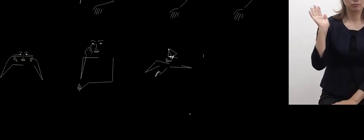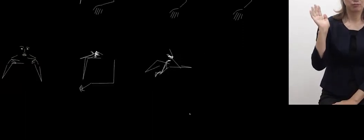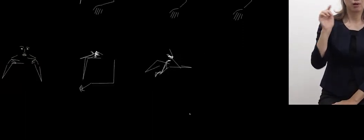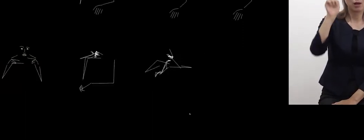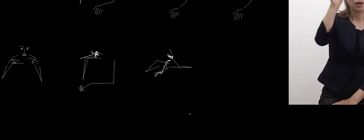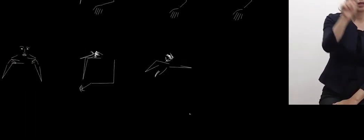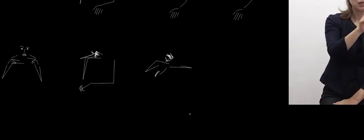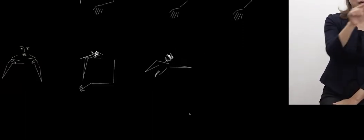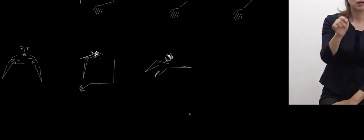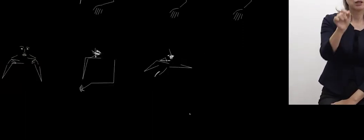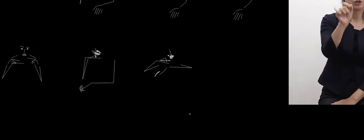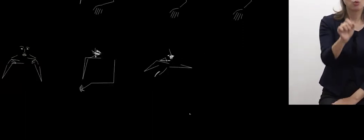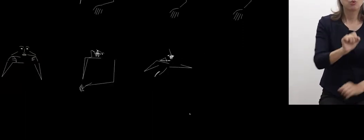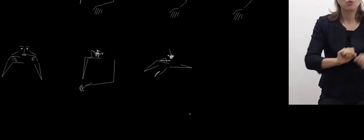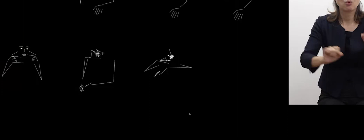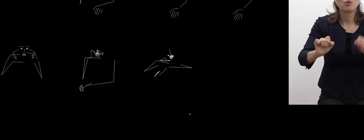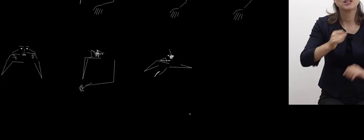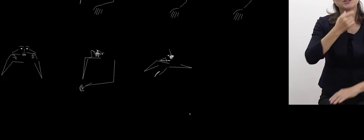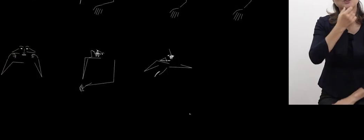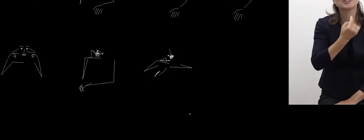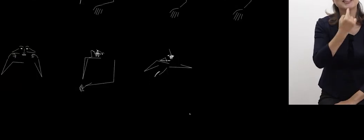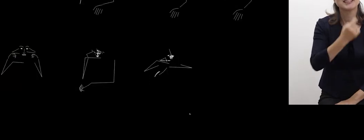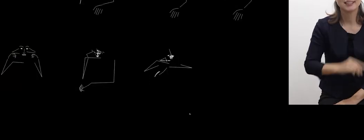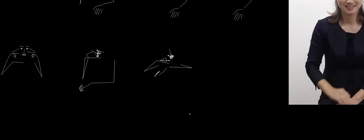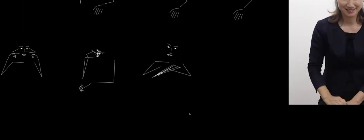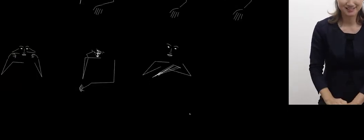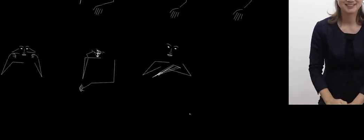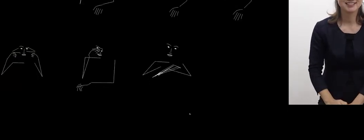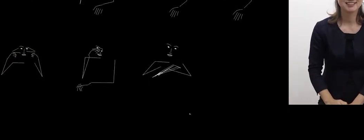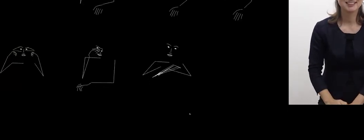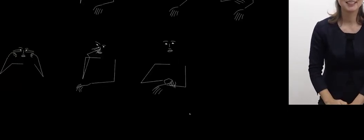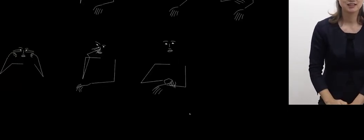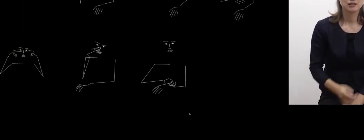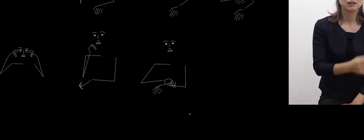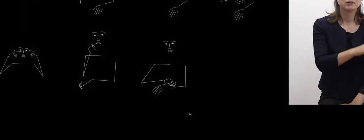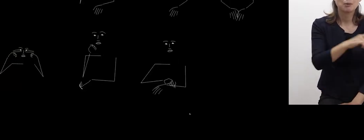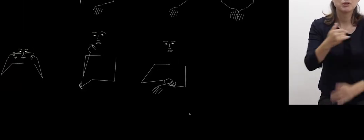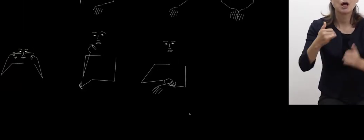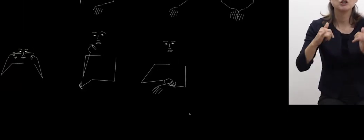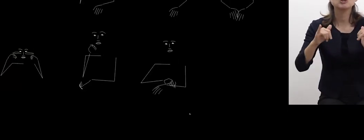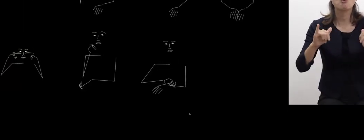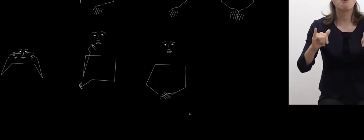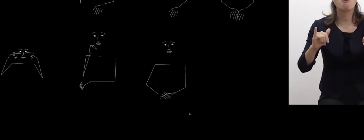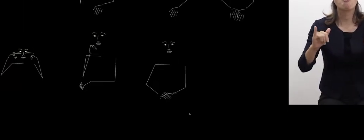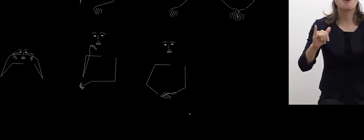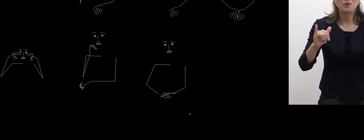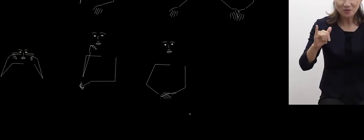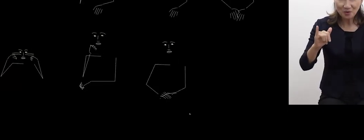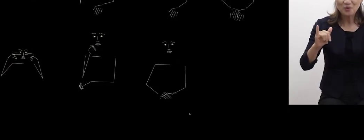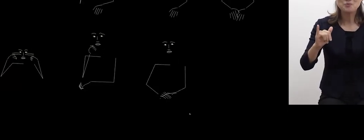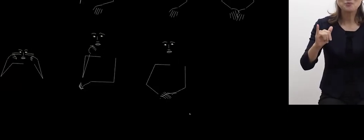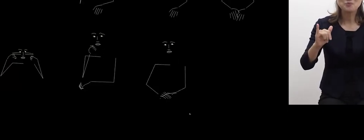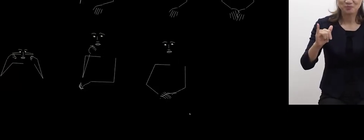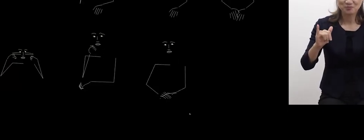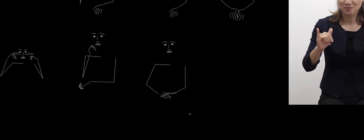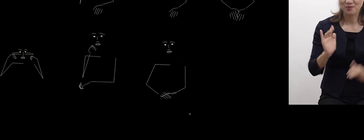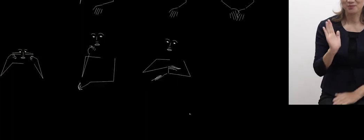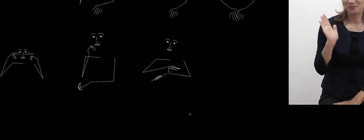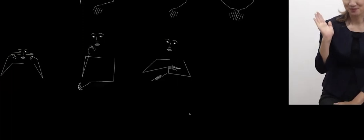I really like these moves of people. I collected images of